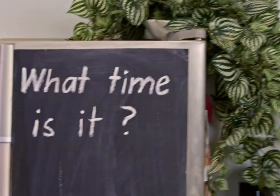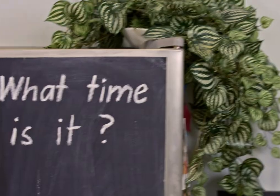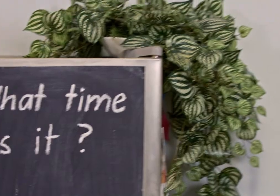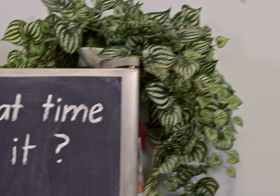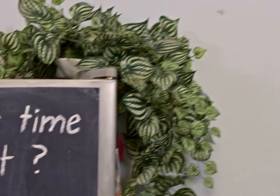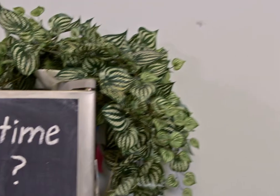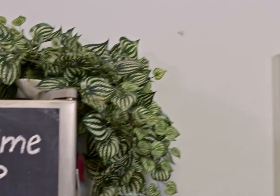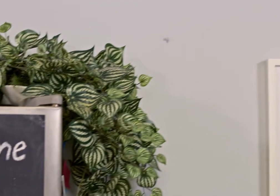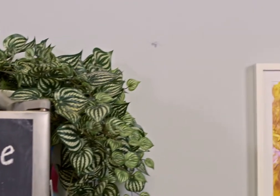OK.